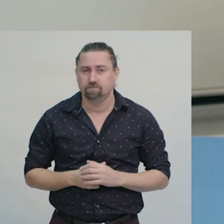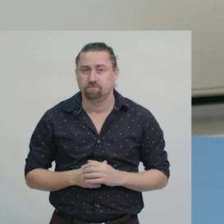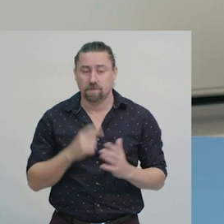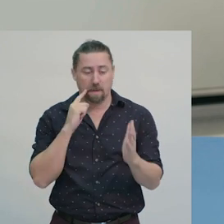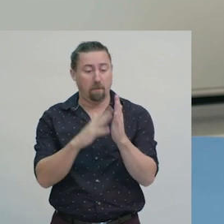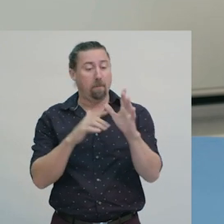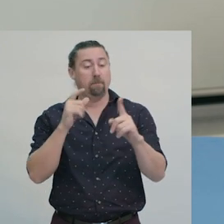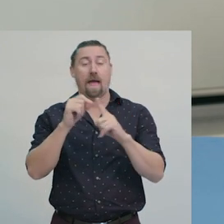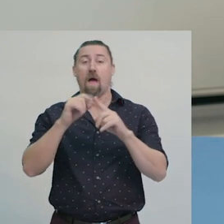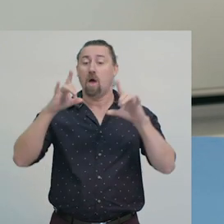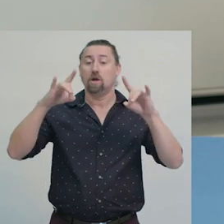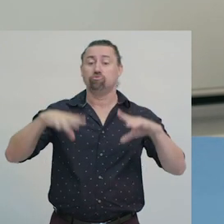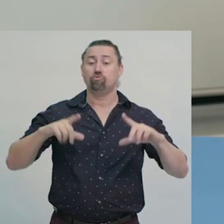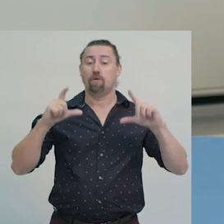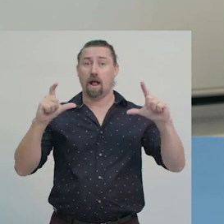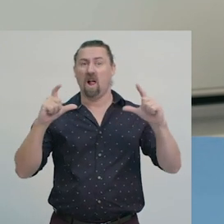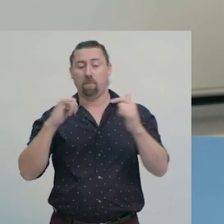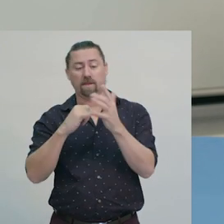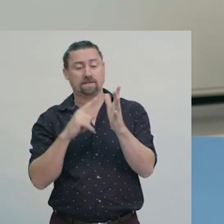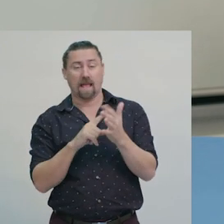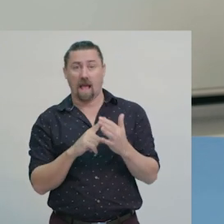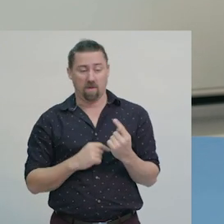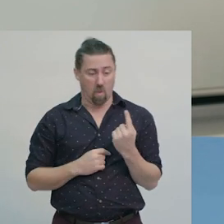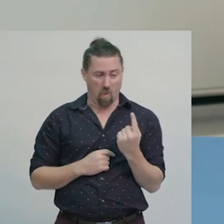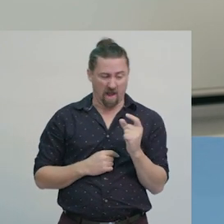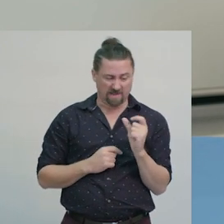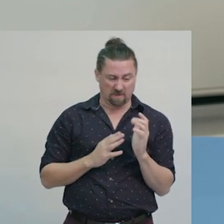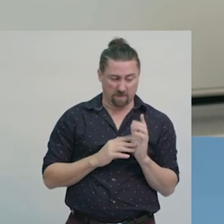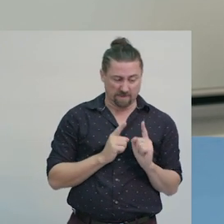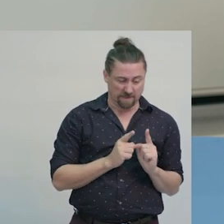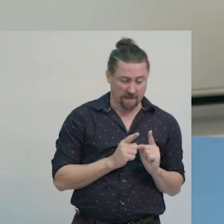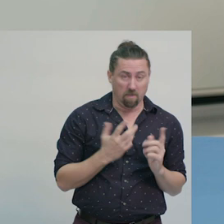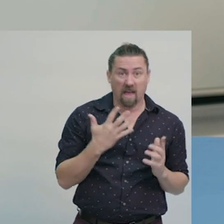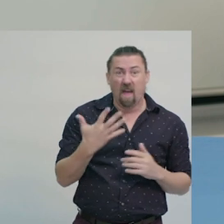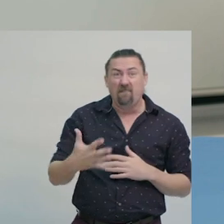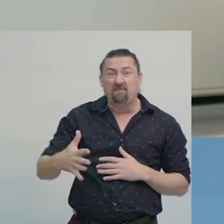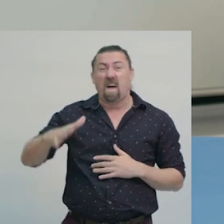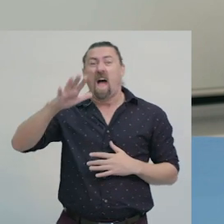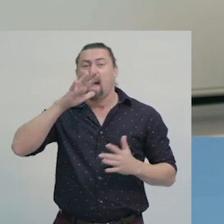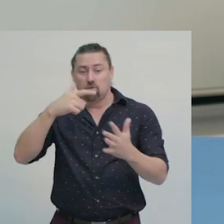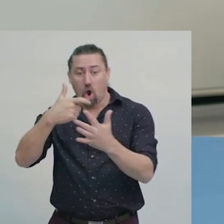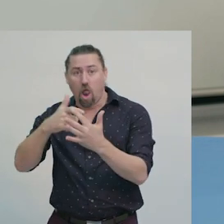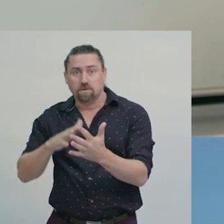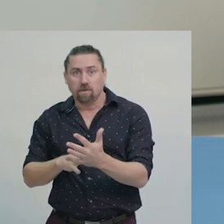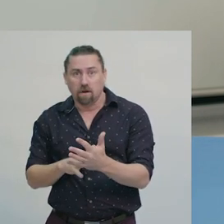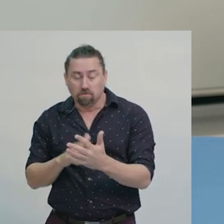A map of Australia might use a scale like: 1cm = 500km